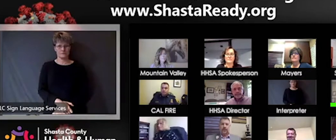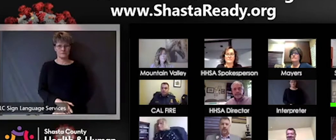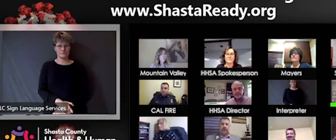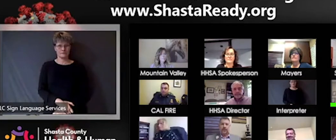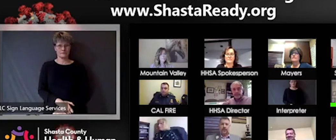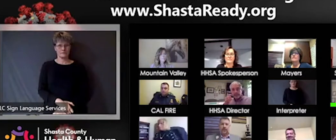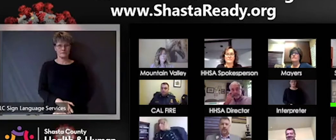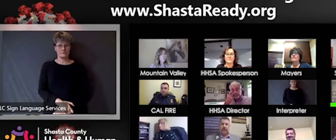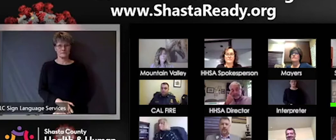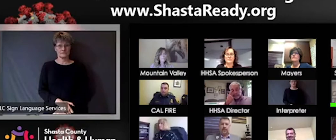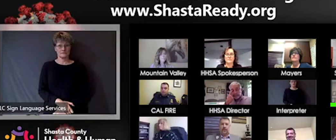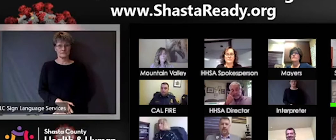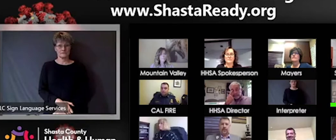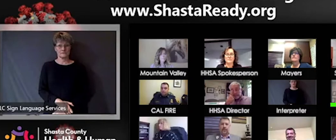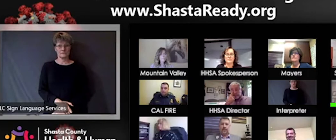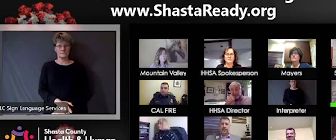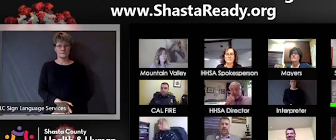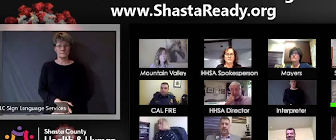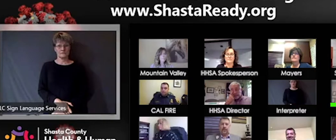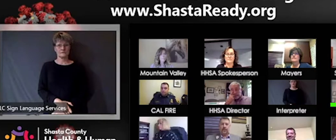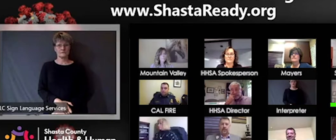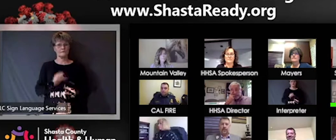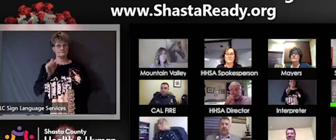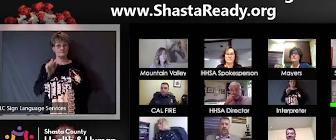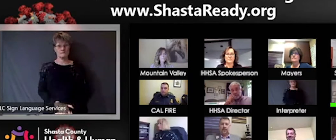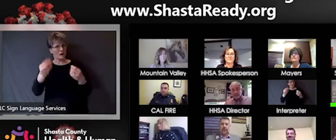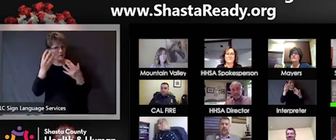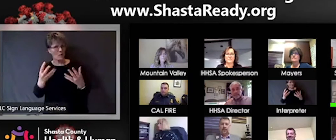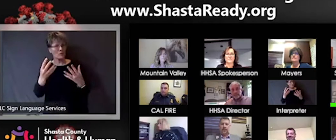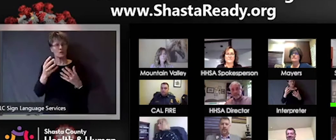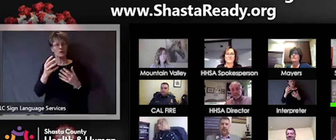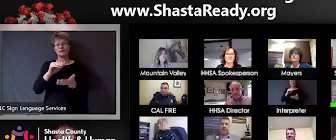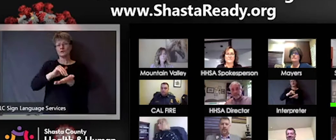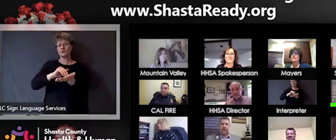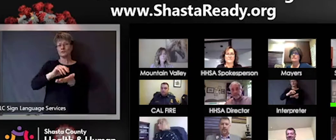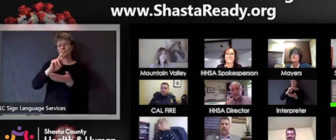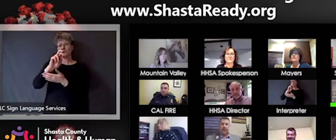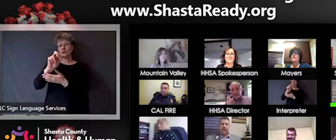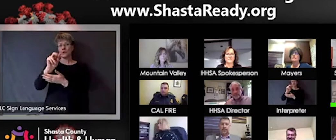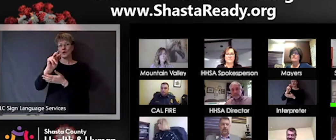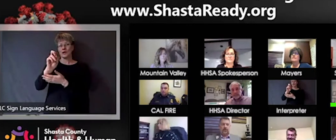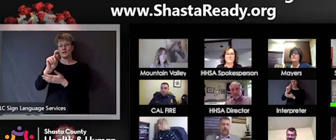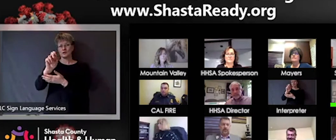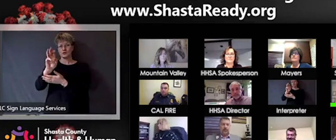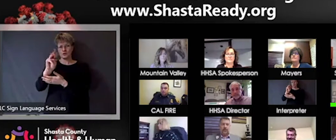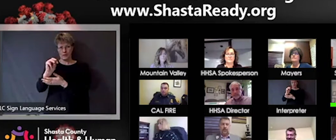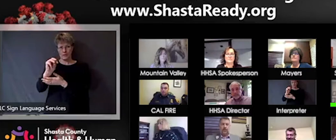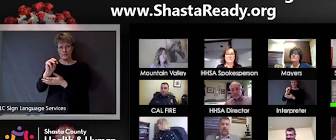close-contact so that's how this particular individual, one of